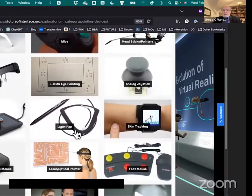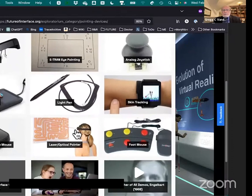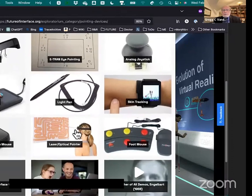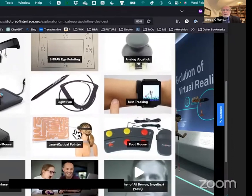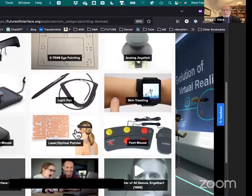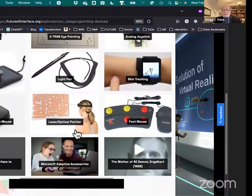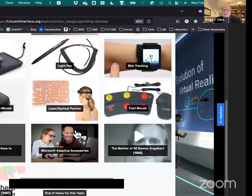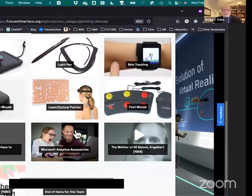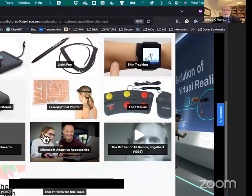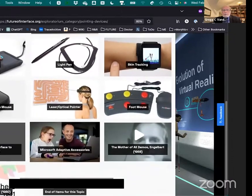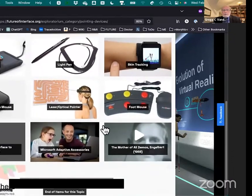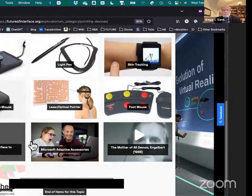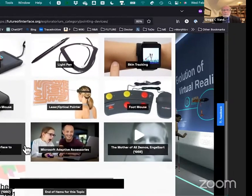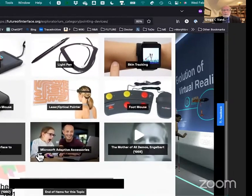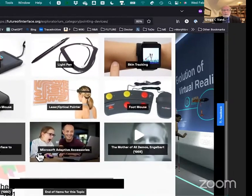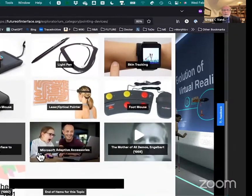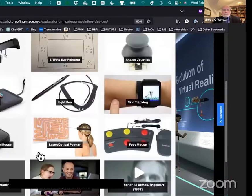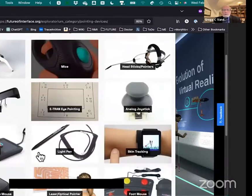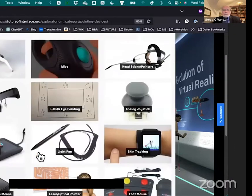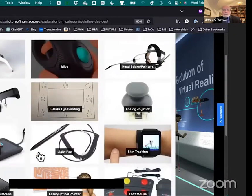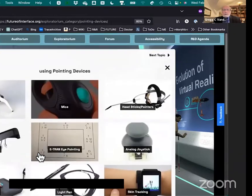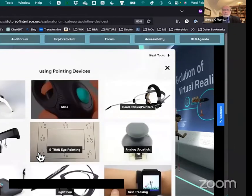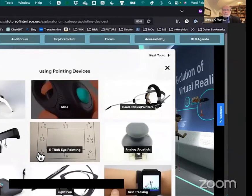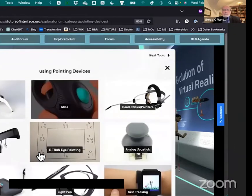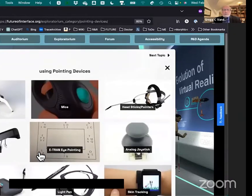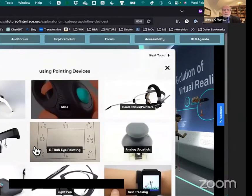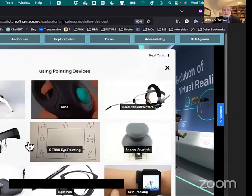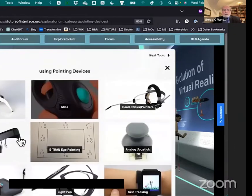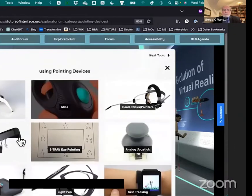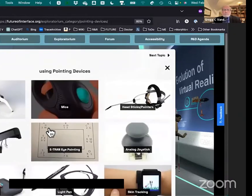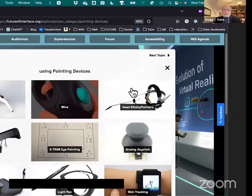with doing pointing and -- and using pointing etc.